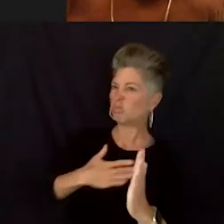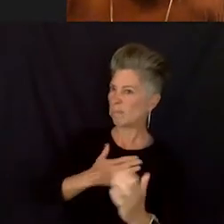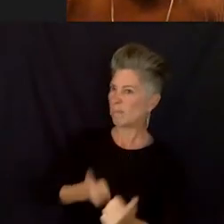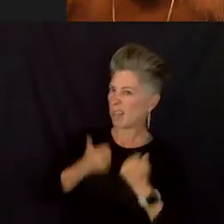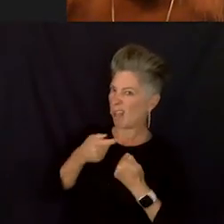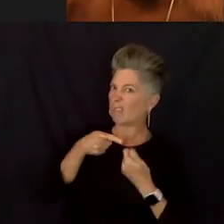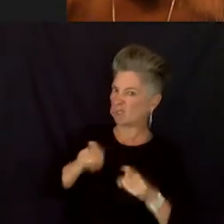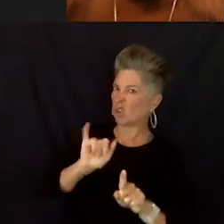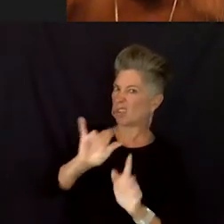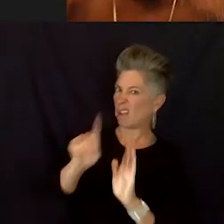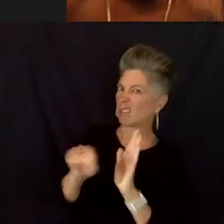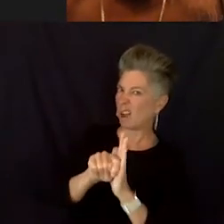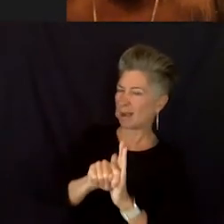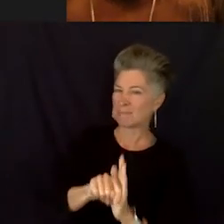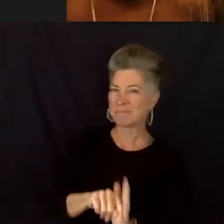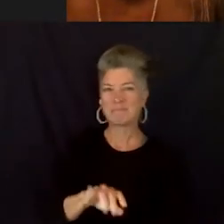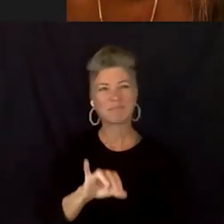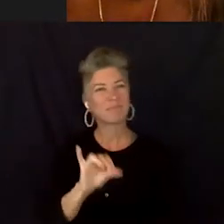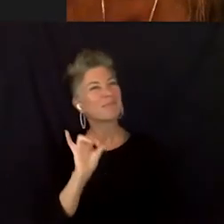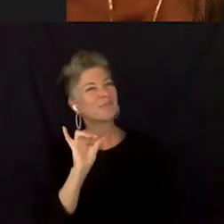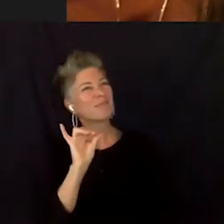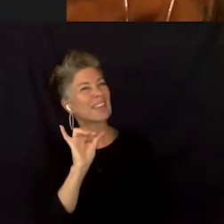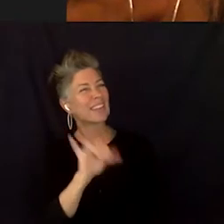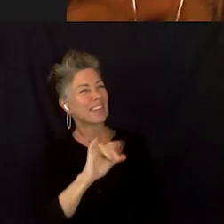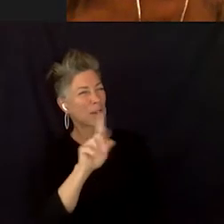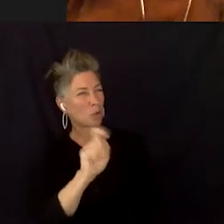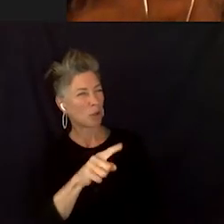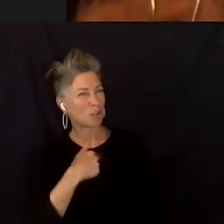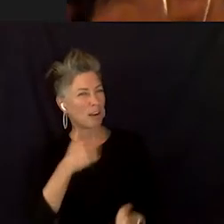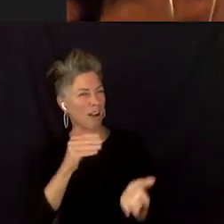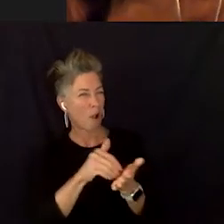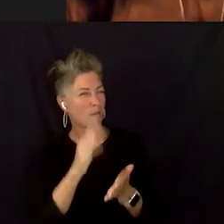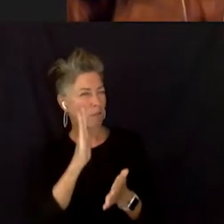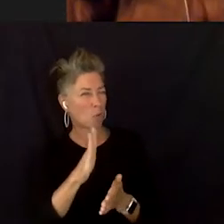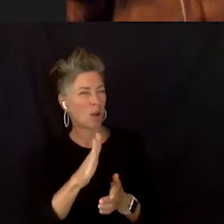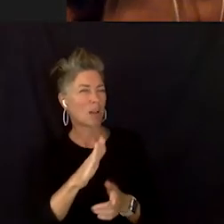That's always a question that I ask sometimes as to judge people to see if they pass the test so it's totally fine.